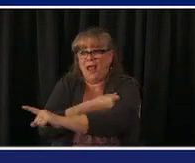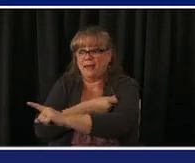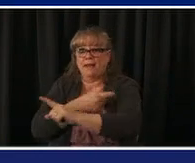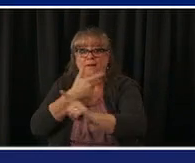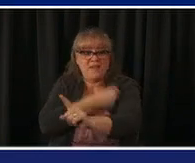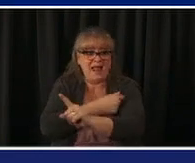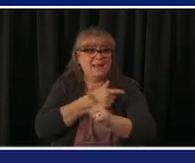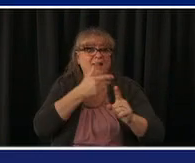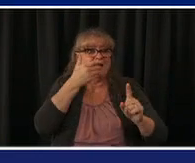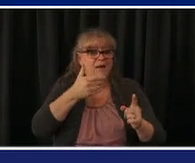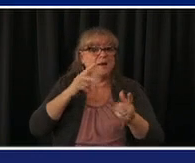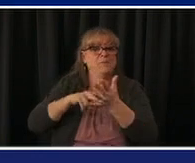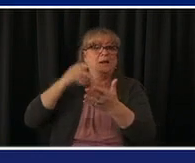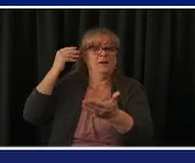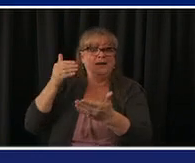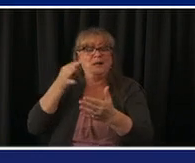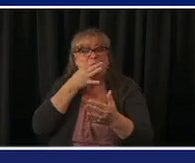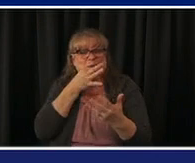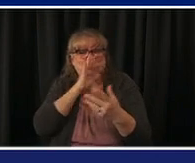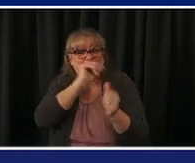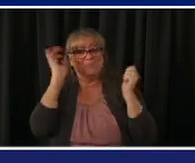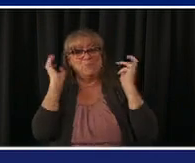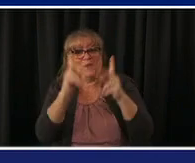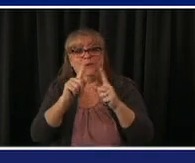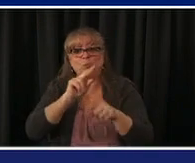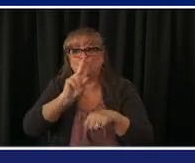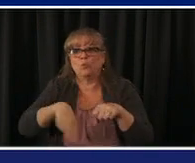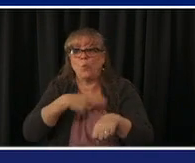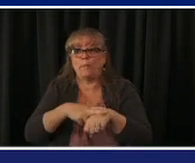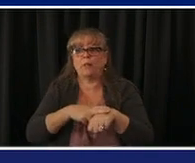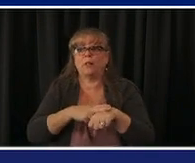part of that along with the equity clinics and the mobile clinics that i'll be talking about now so